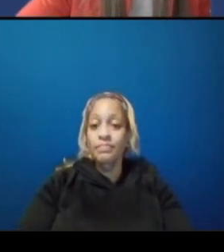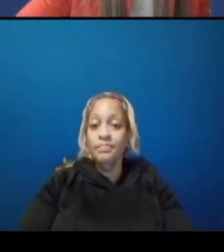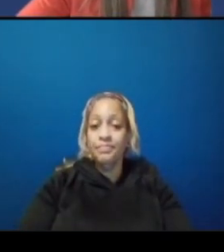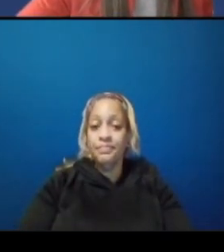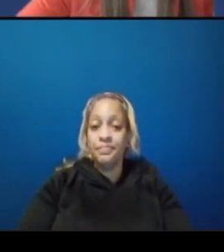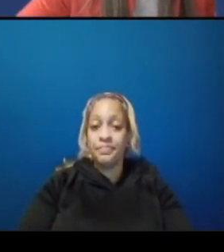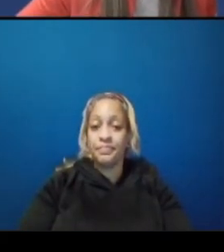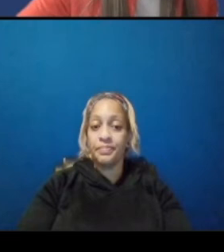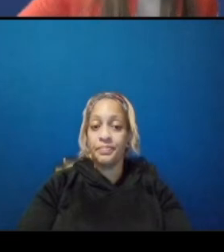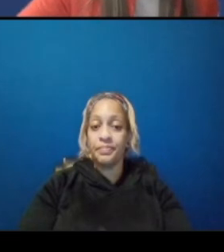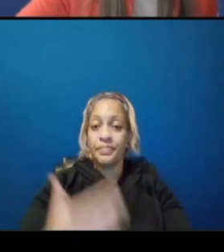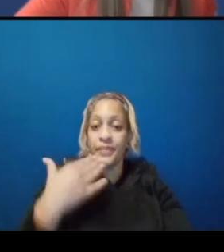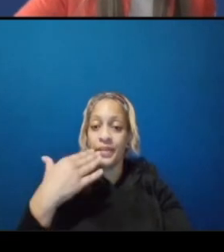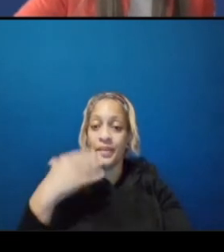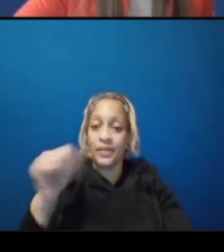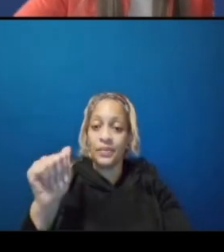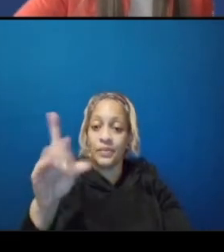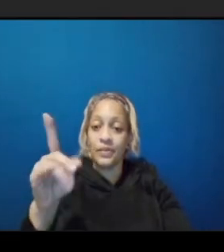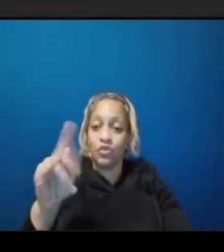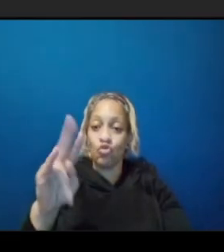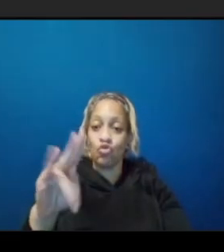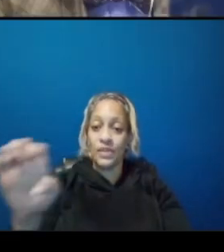thanks adrian um